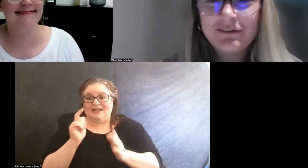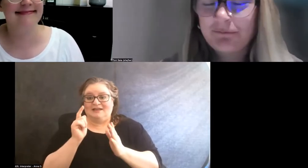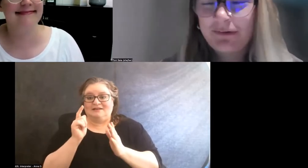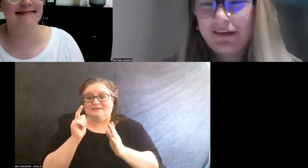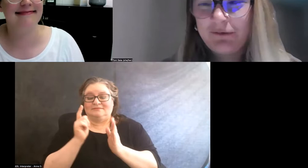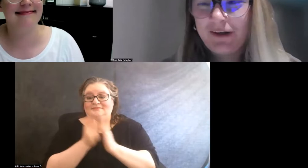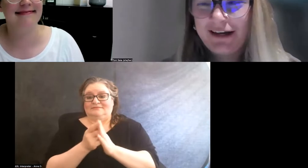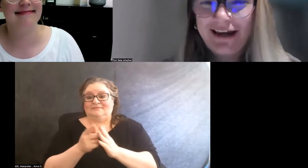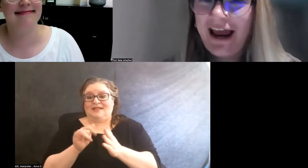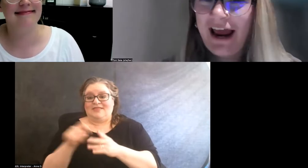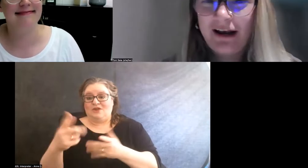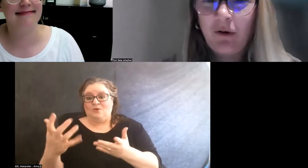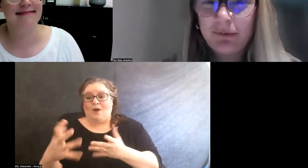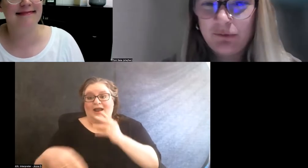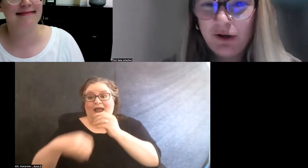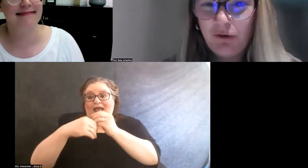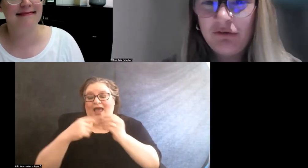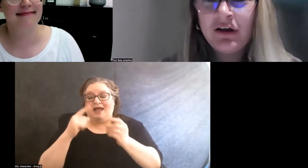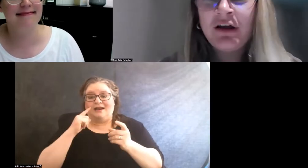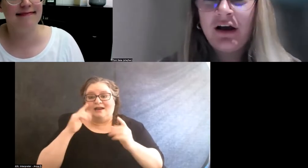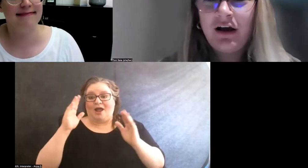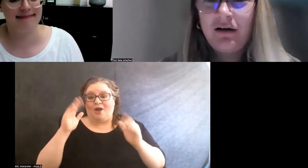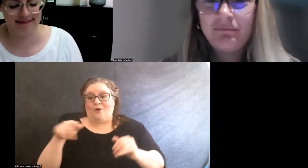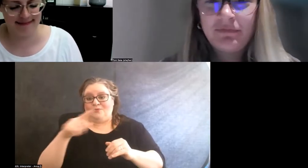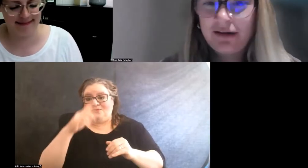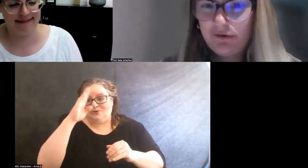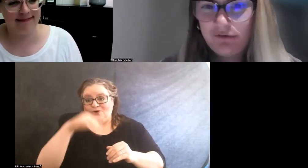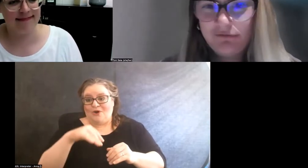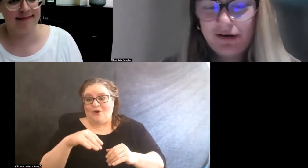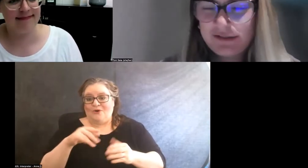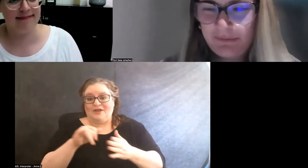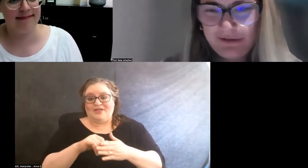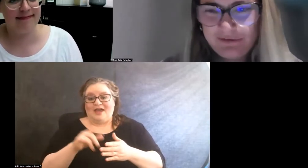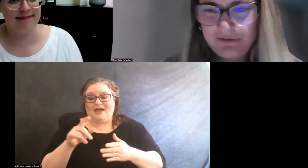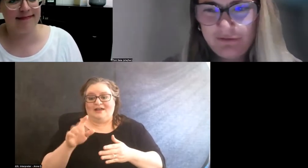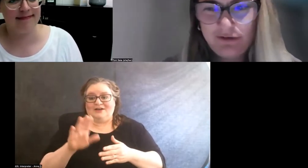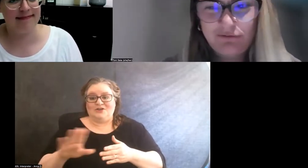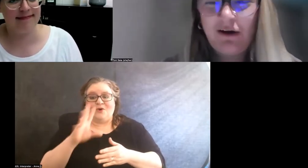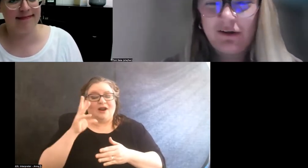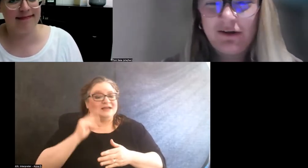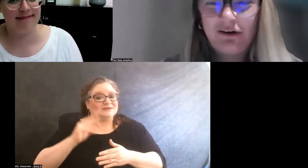something that you would like to add. I hope you know that your experience is valued here